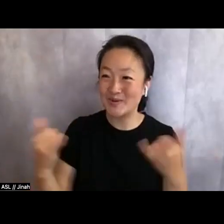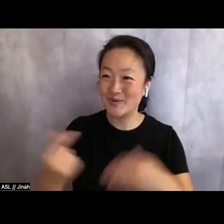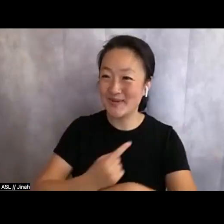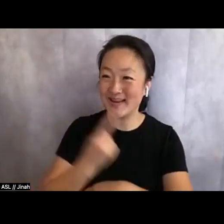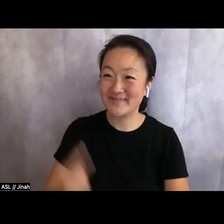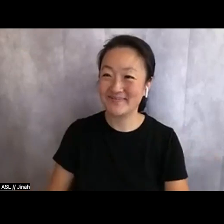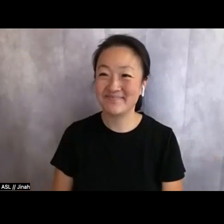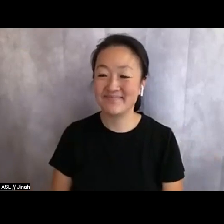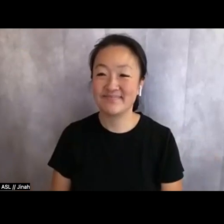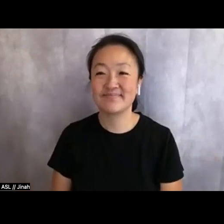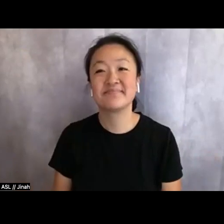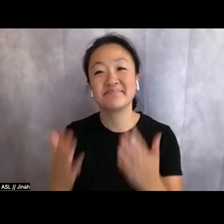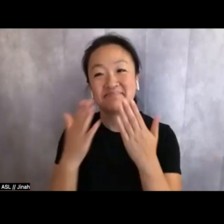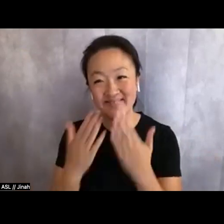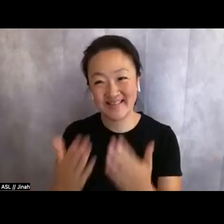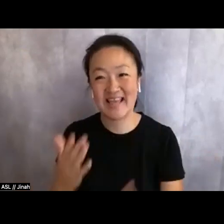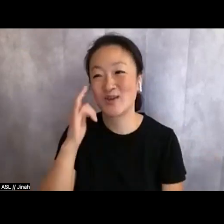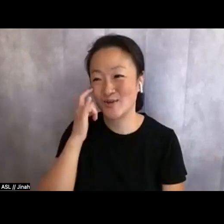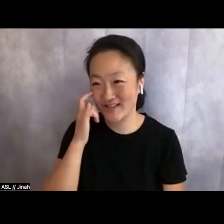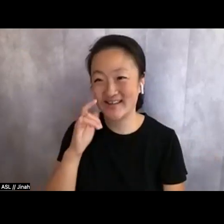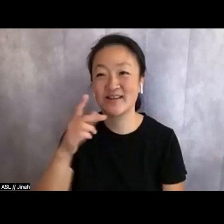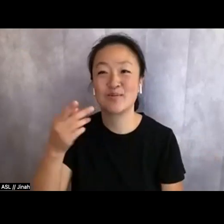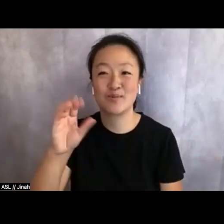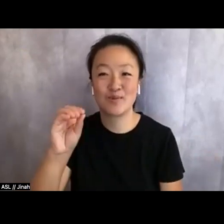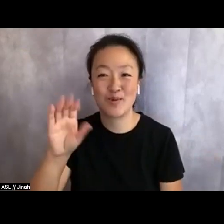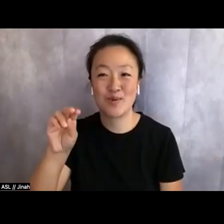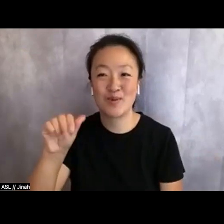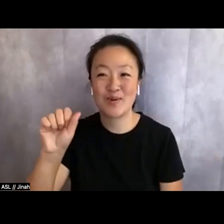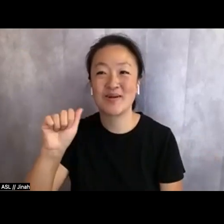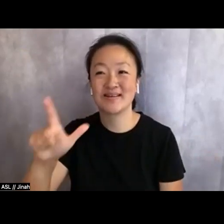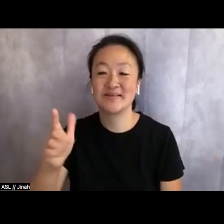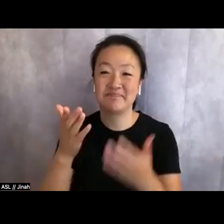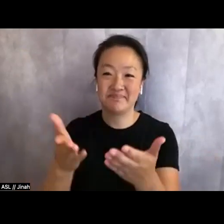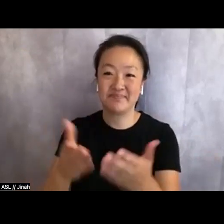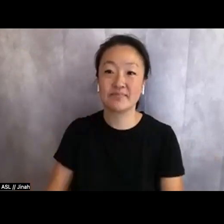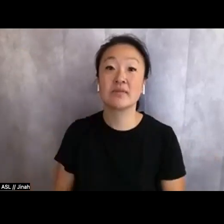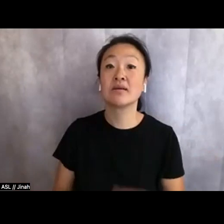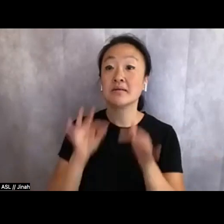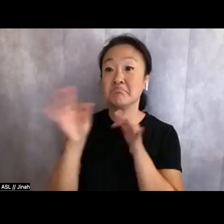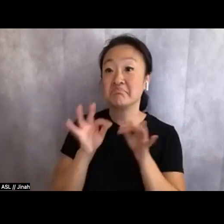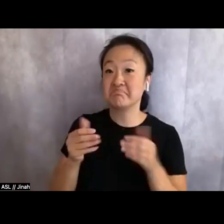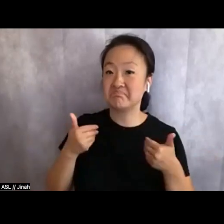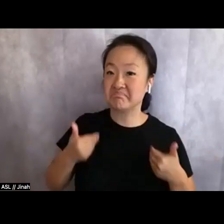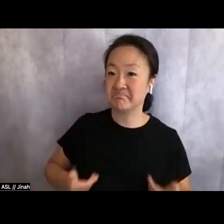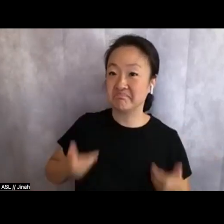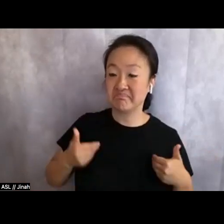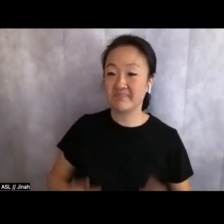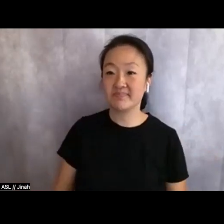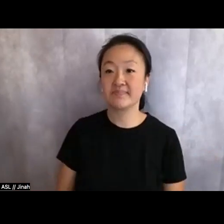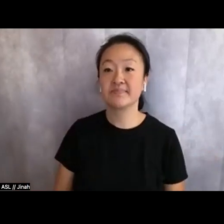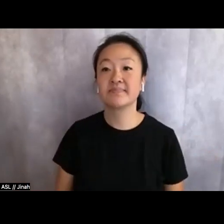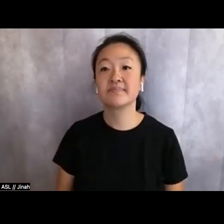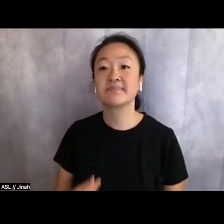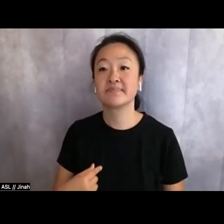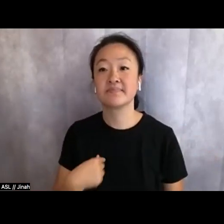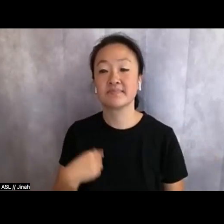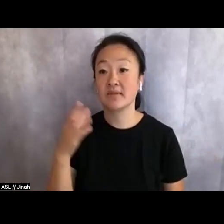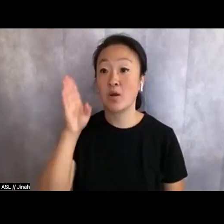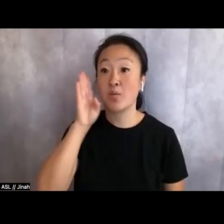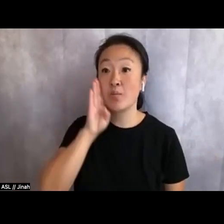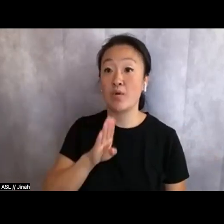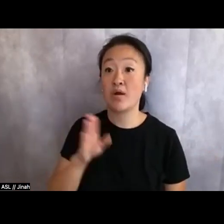Thank you Jinah, Pro Bono ASL. Just an image description: I am a brown, light brown round